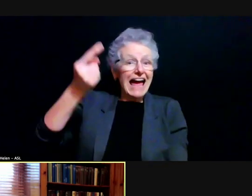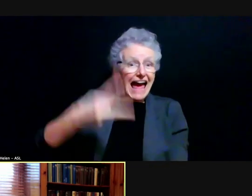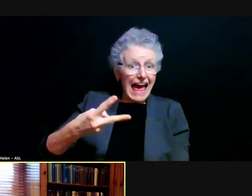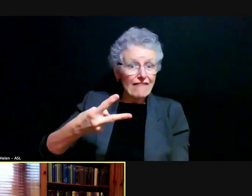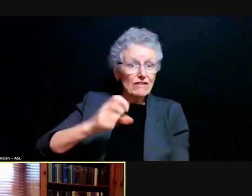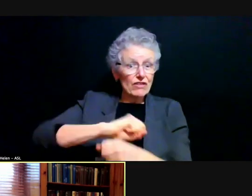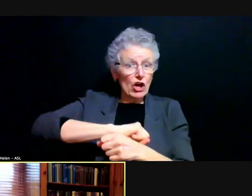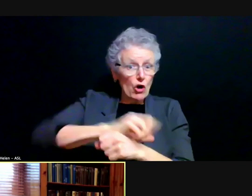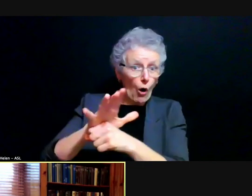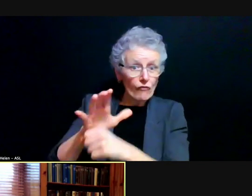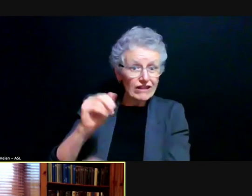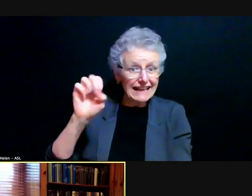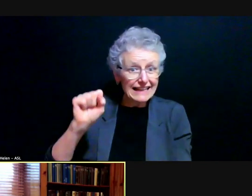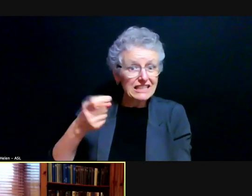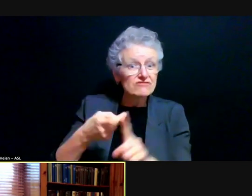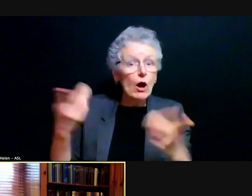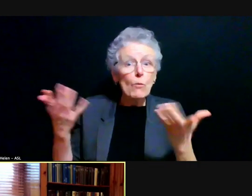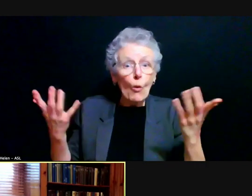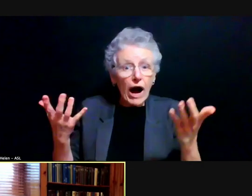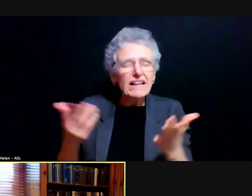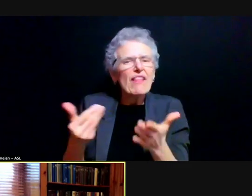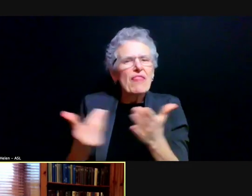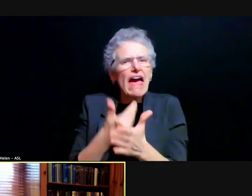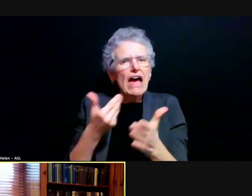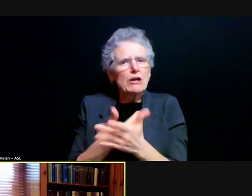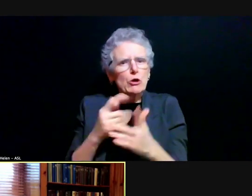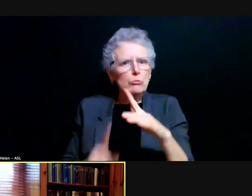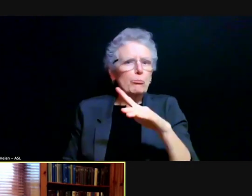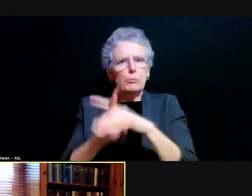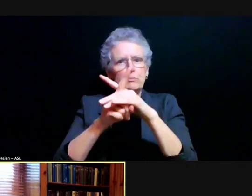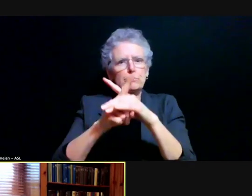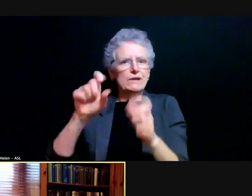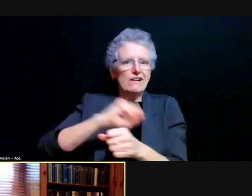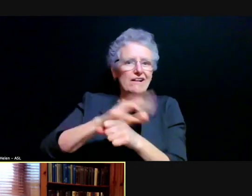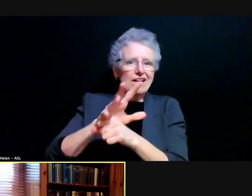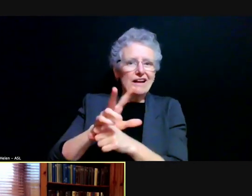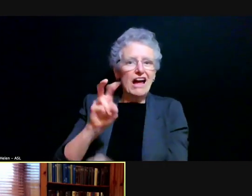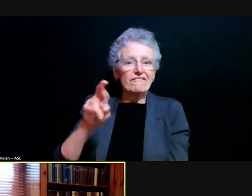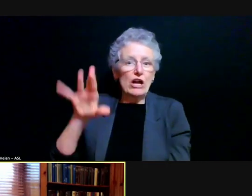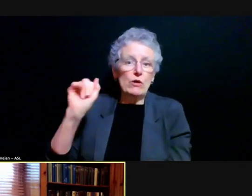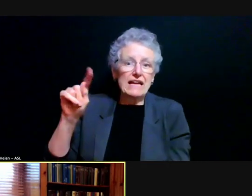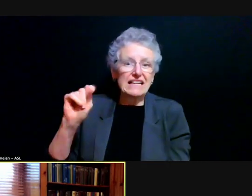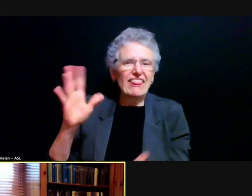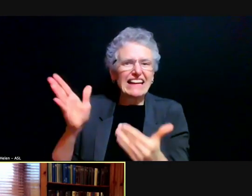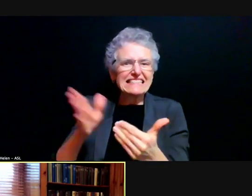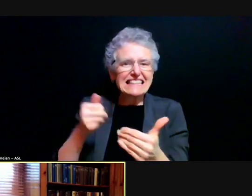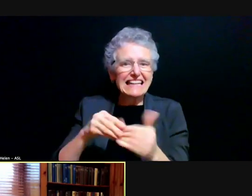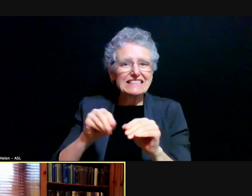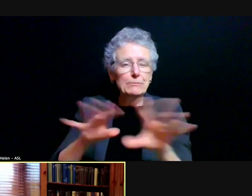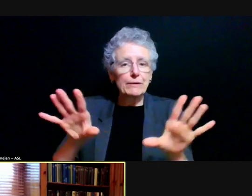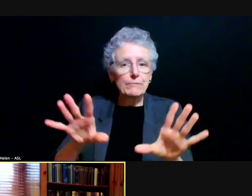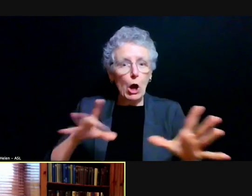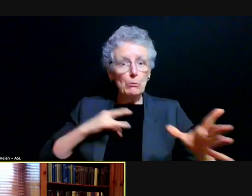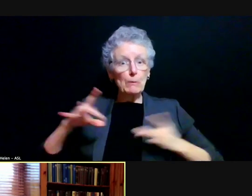are due to the variant virus and that virus transmits more easily. So one infected person is more likely to have